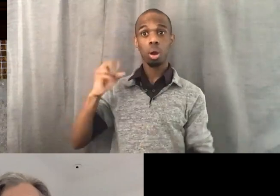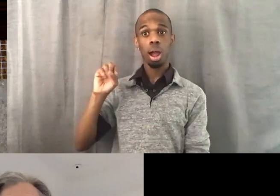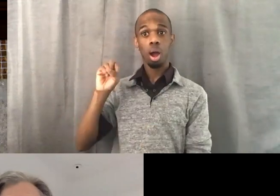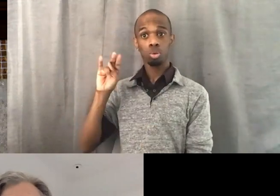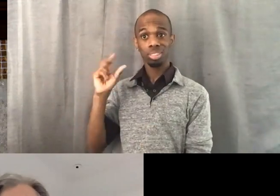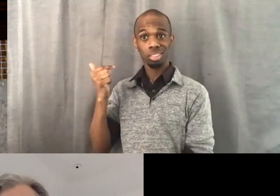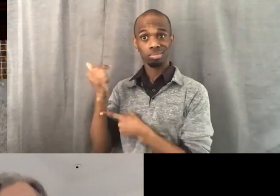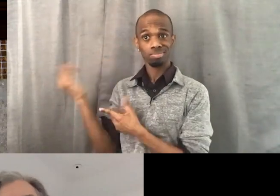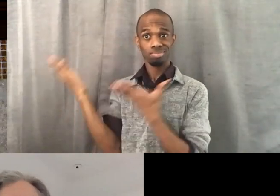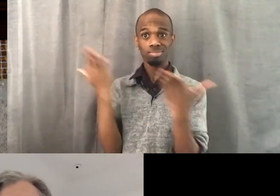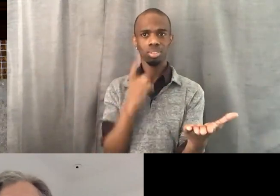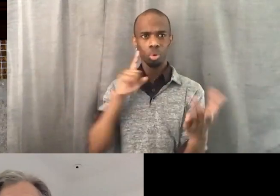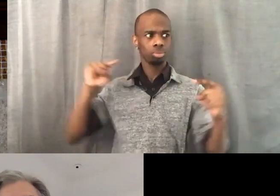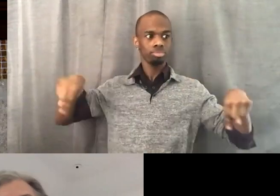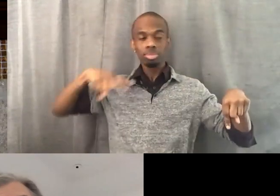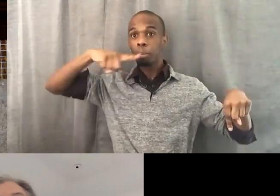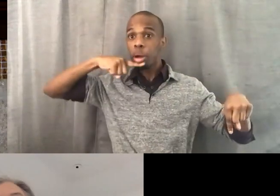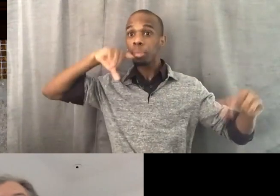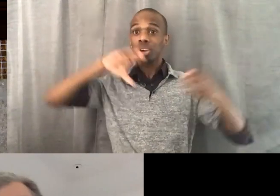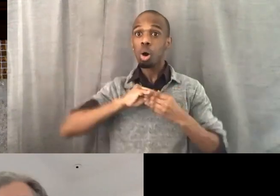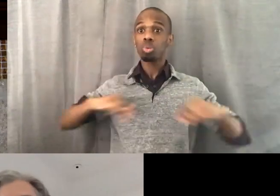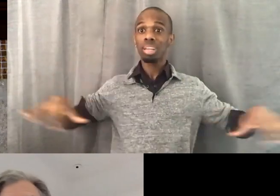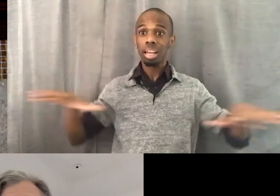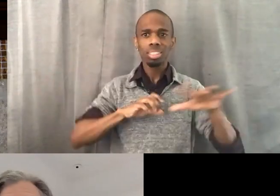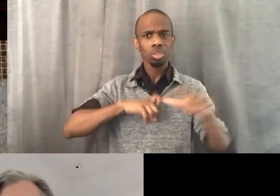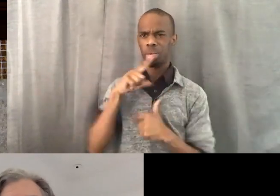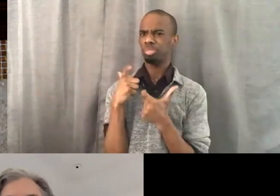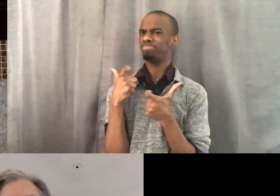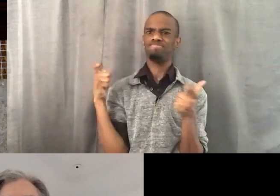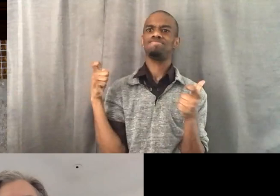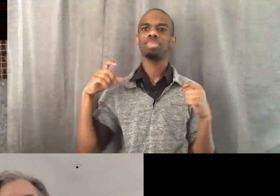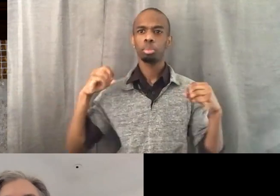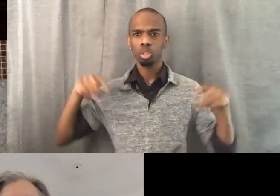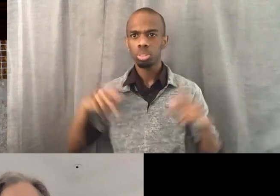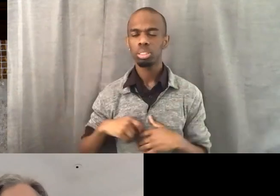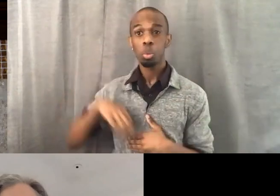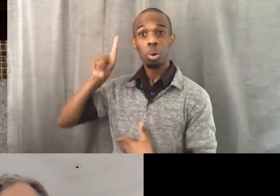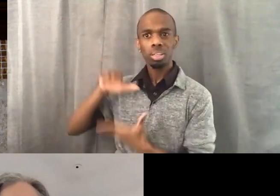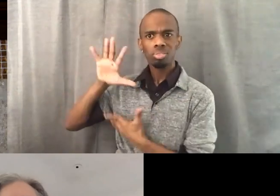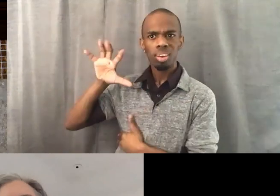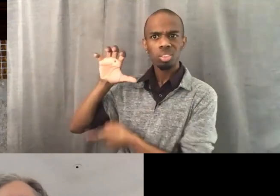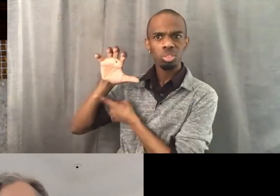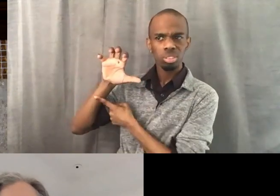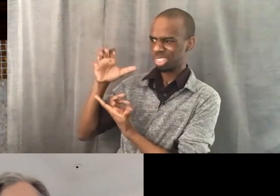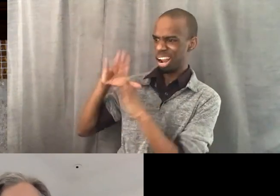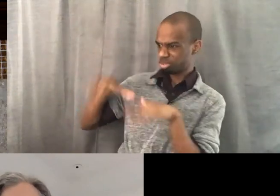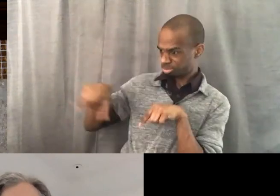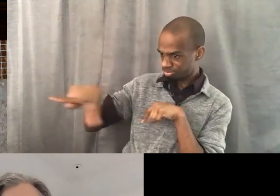Really big opportunity. 1500 units is not... You don't get that every day. So that was exciting